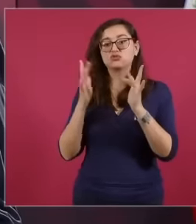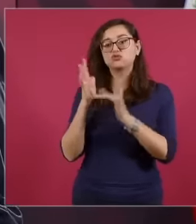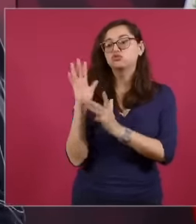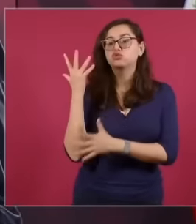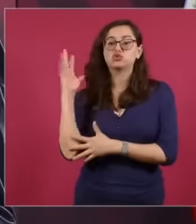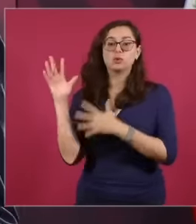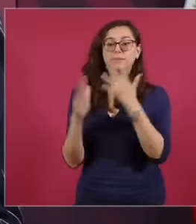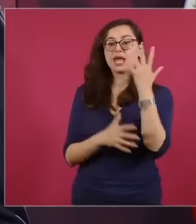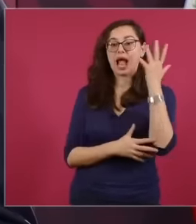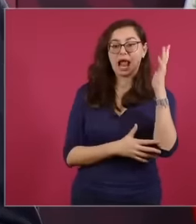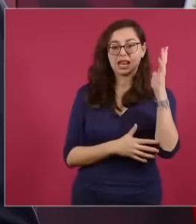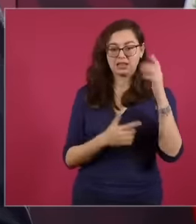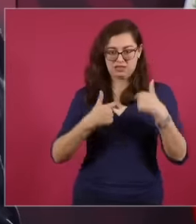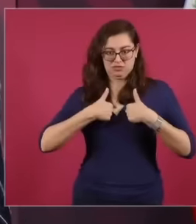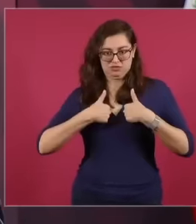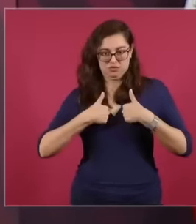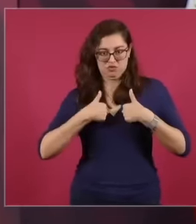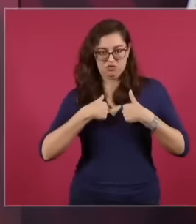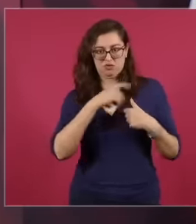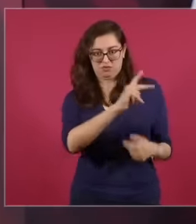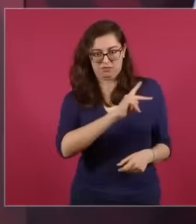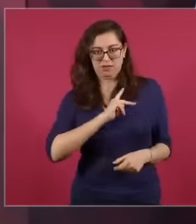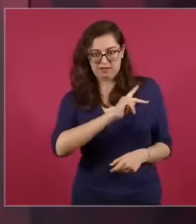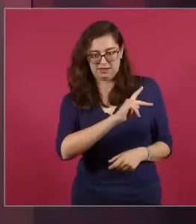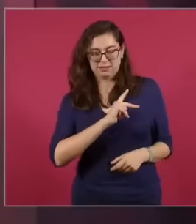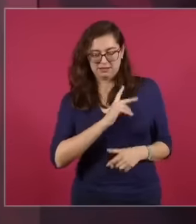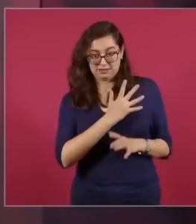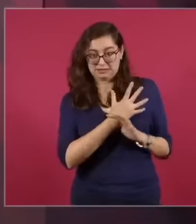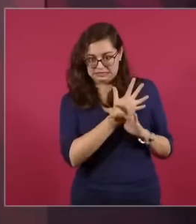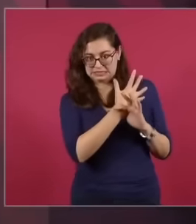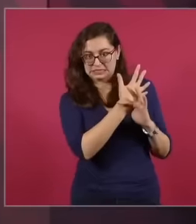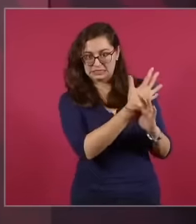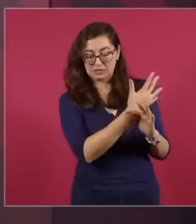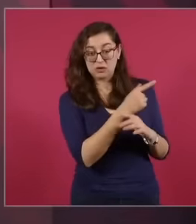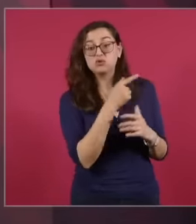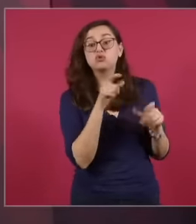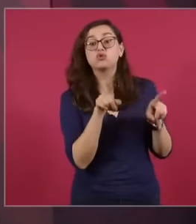but also understand that they are not just